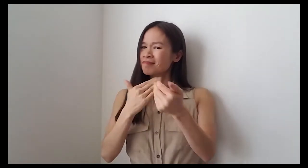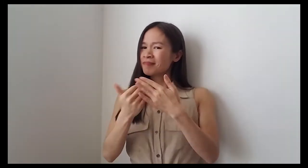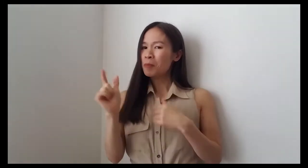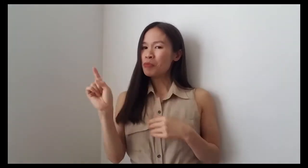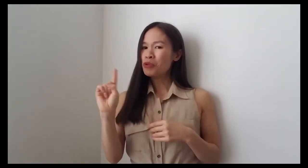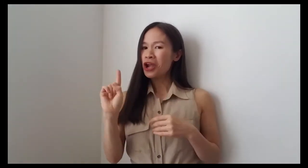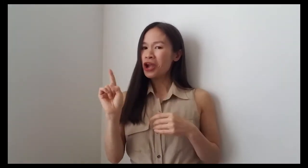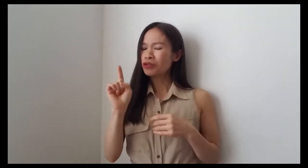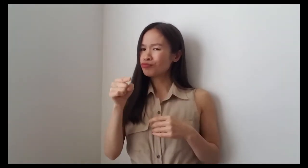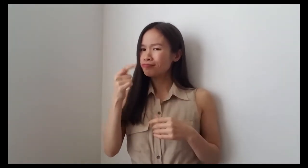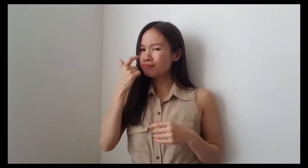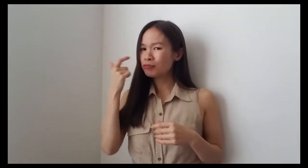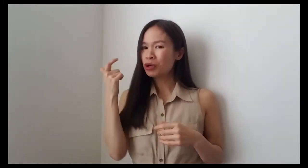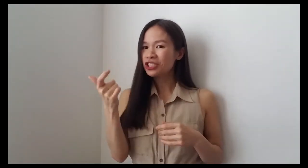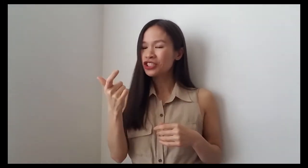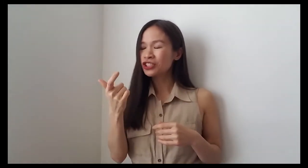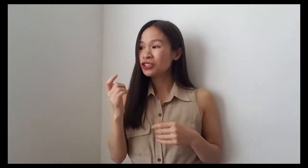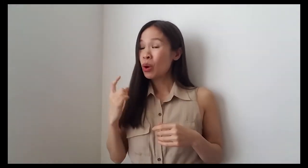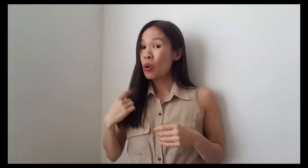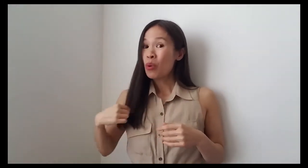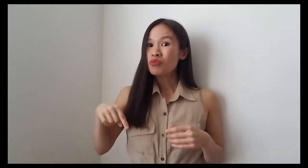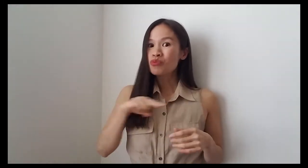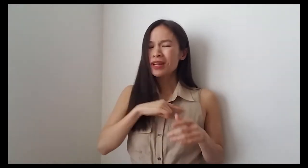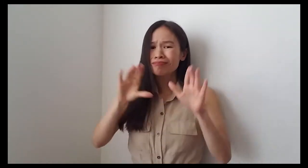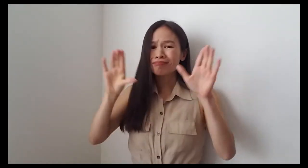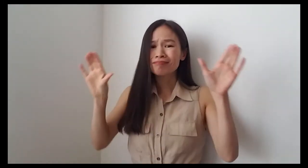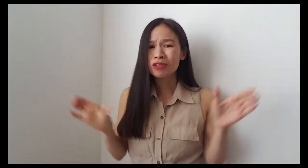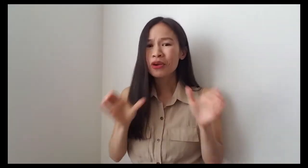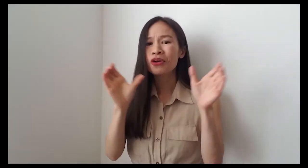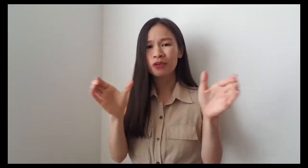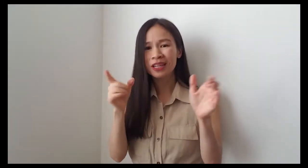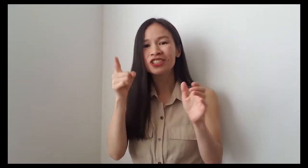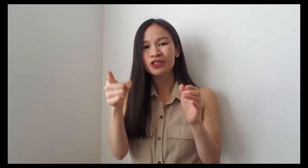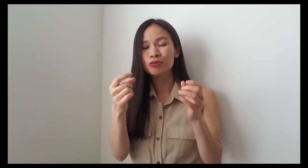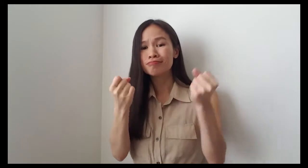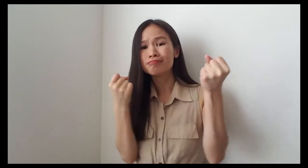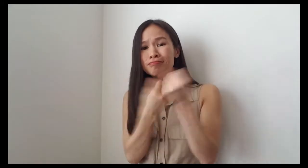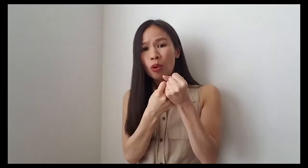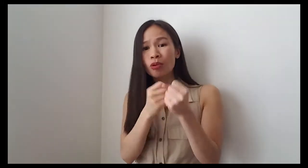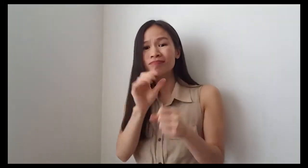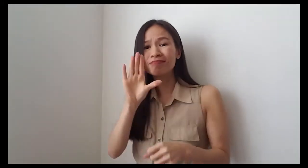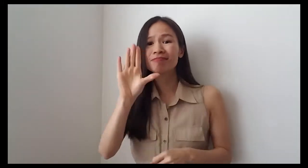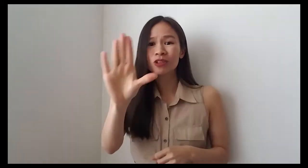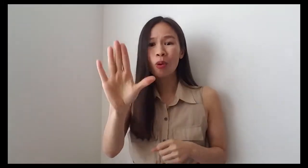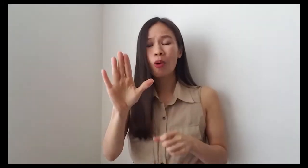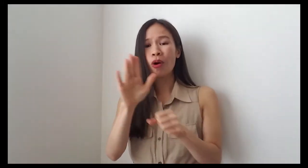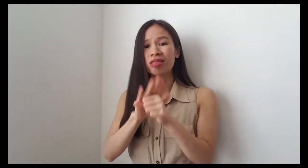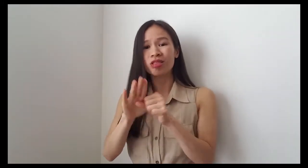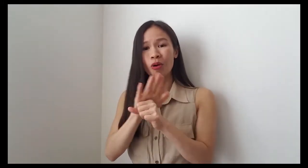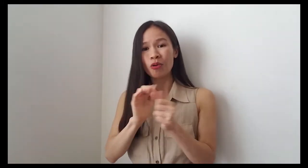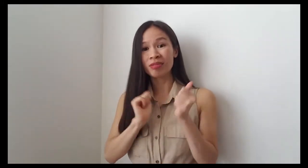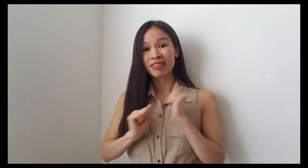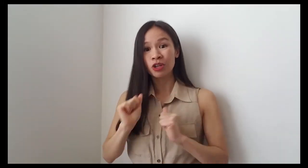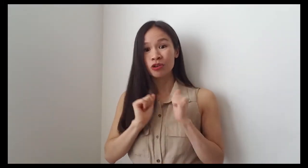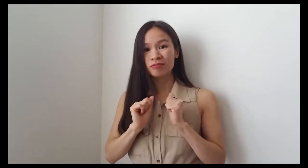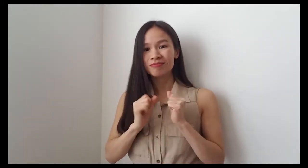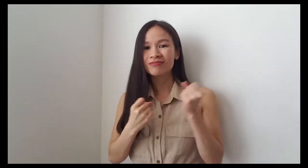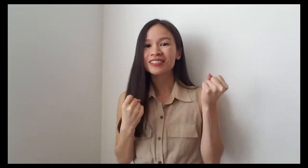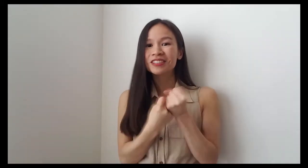Wherever you may be watching, we encourage you to support your local theatre